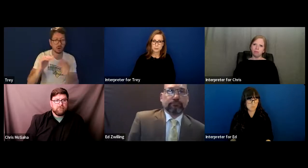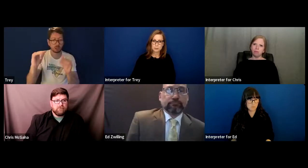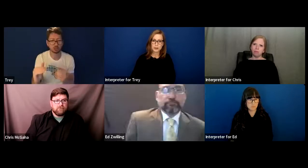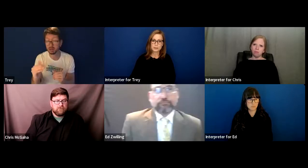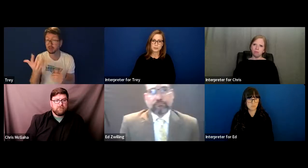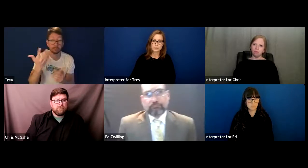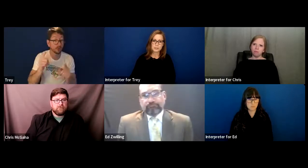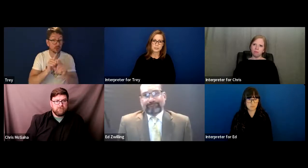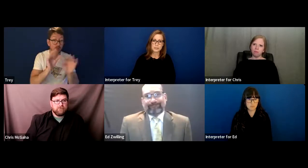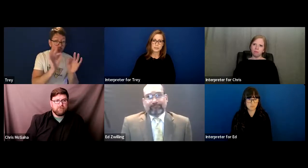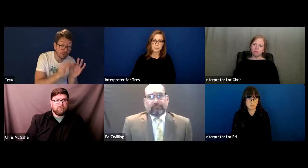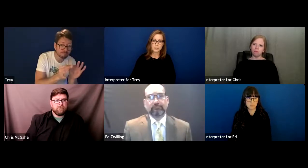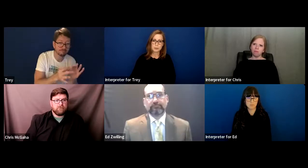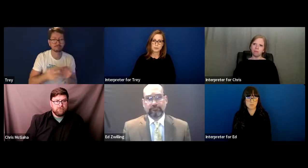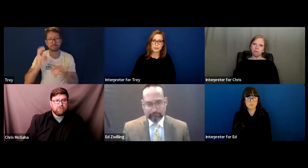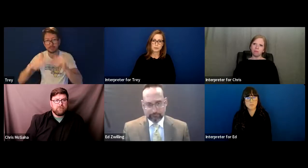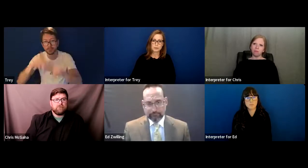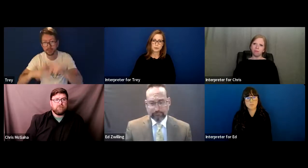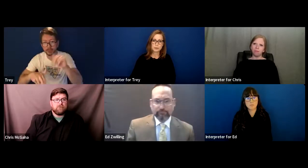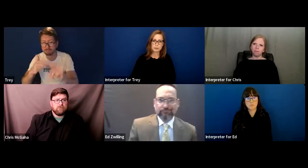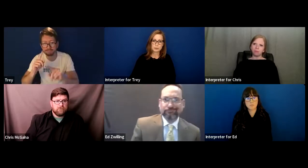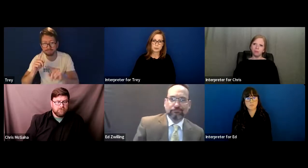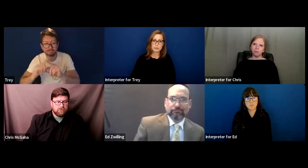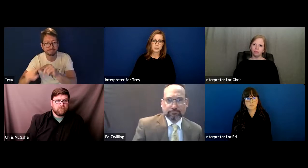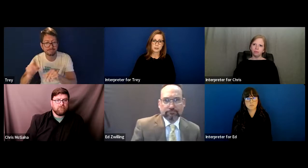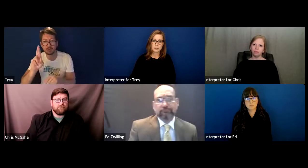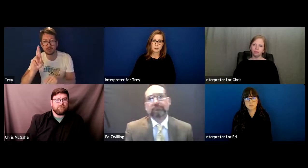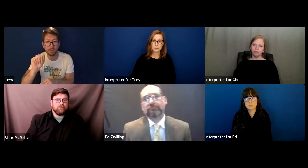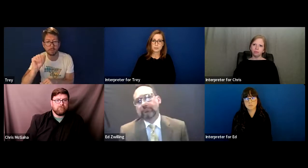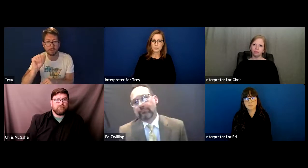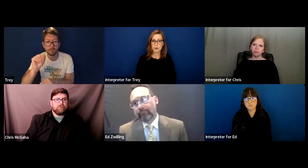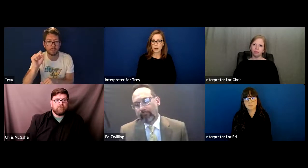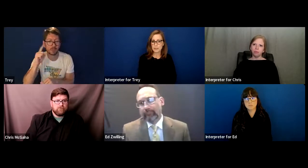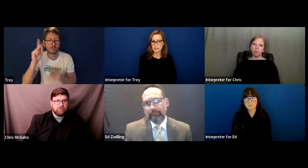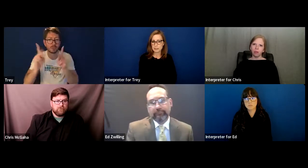school and public services being provided to all children,